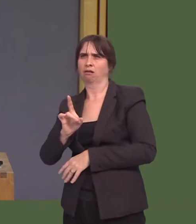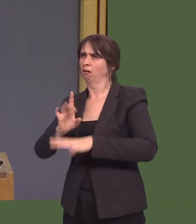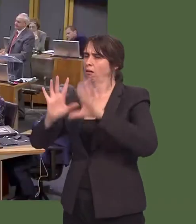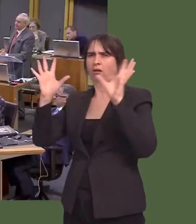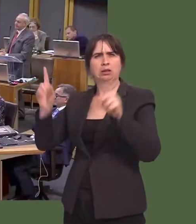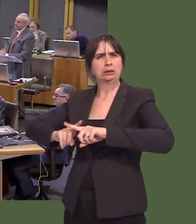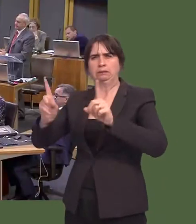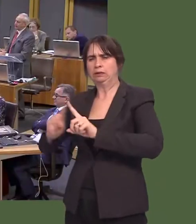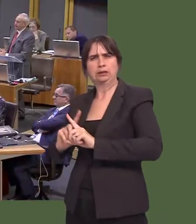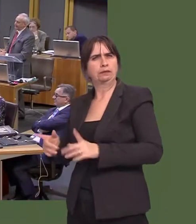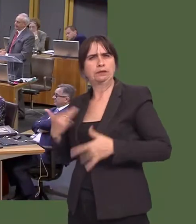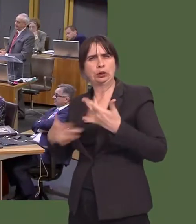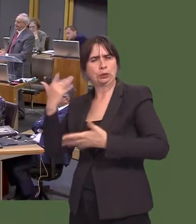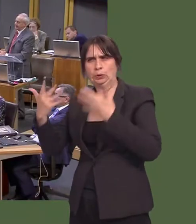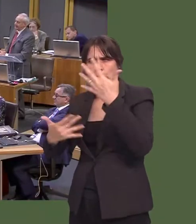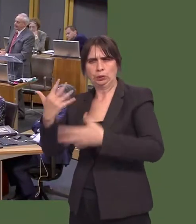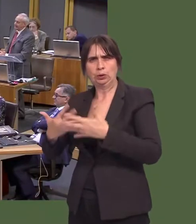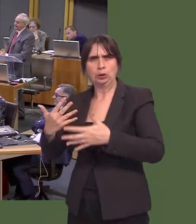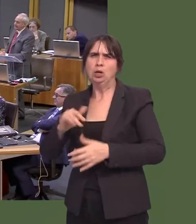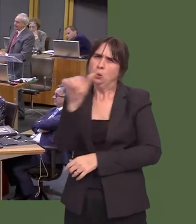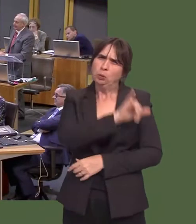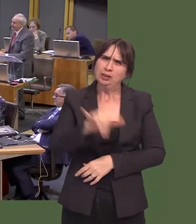So, can the First Minister tell me whether he is now a Corbynite or whether he is a Starmerite?